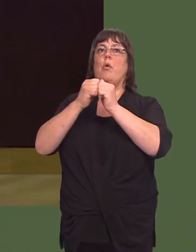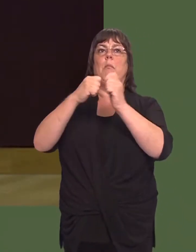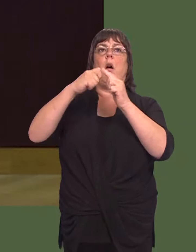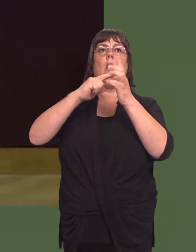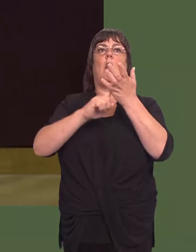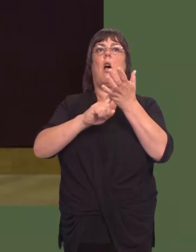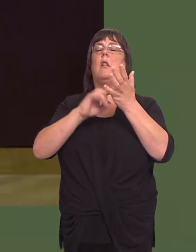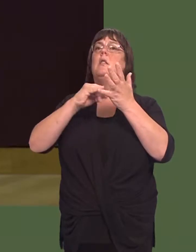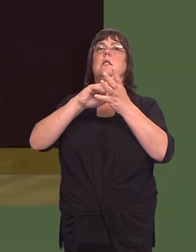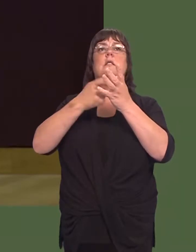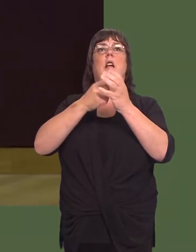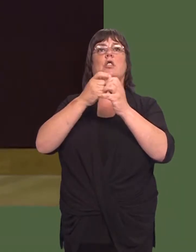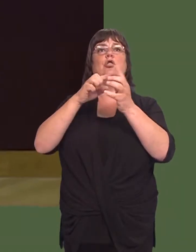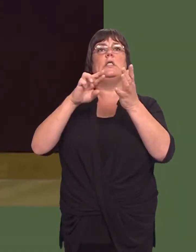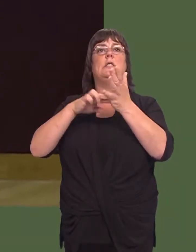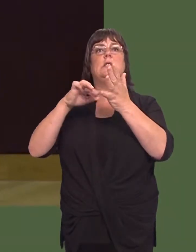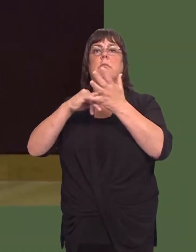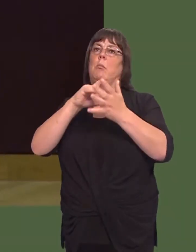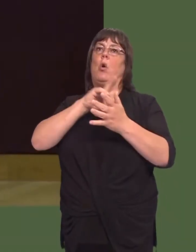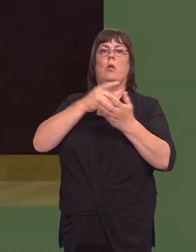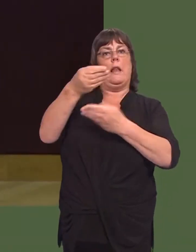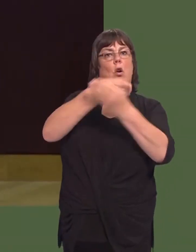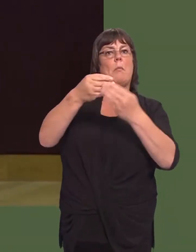Carl Sargeant on account of its socioeconomic benefits.